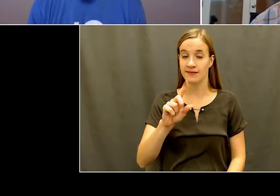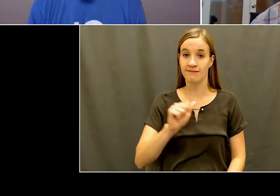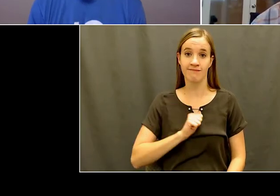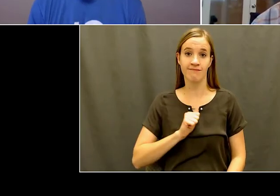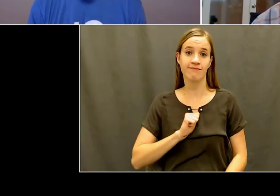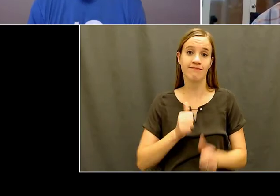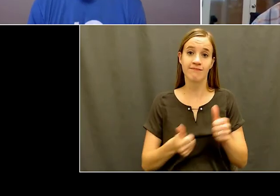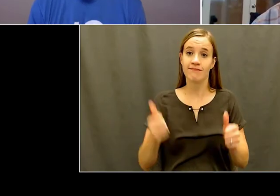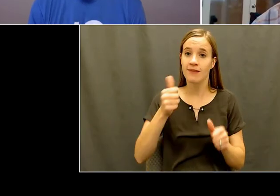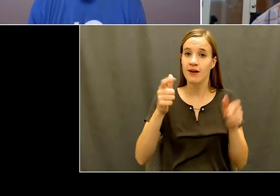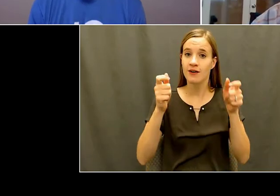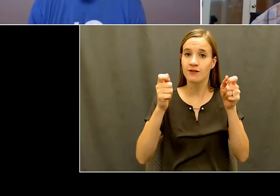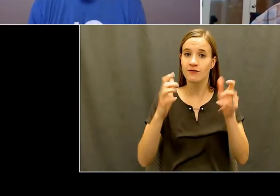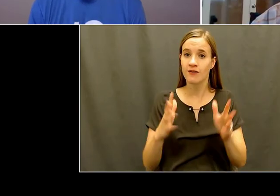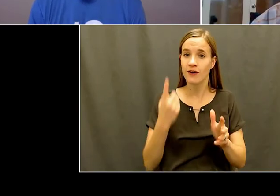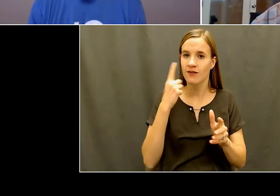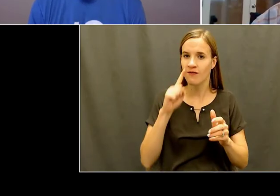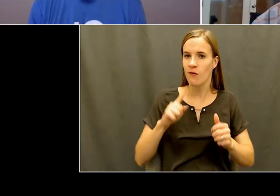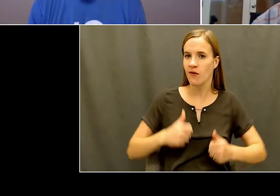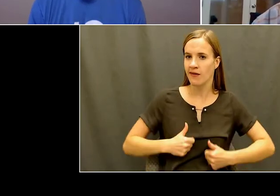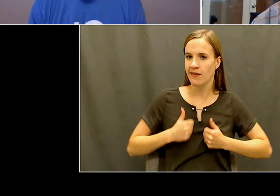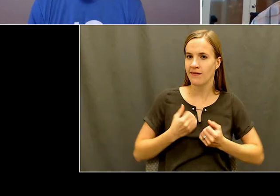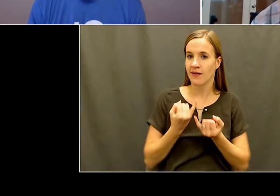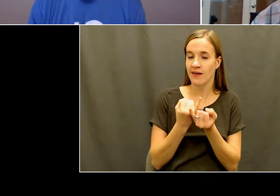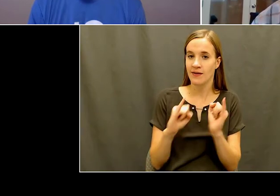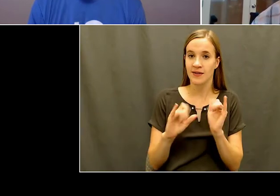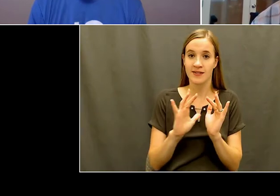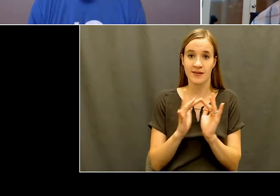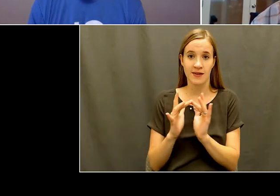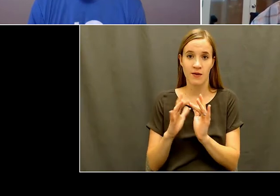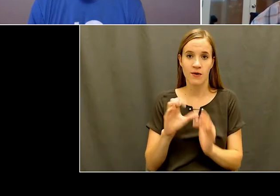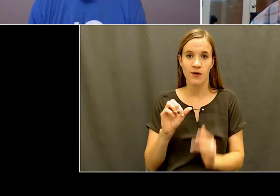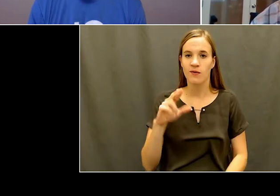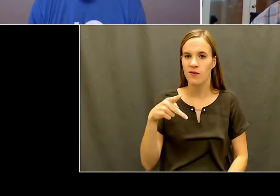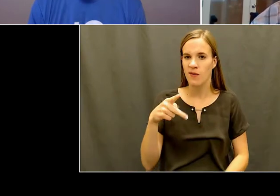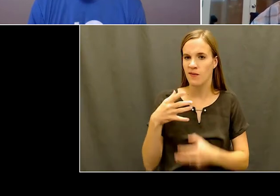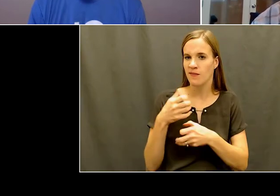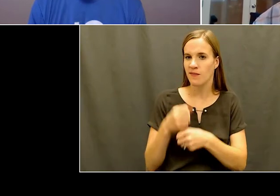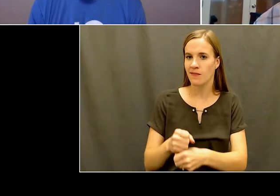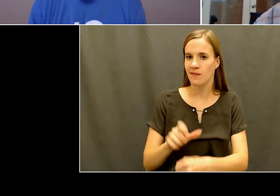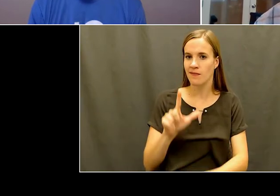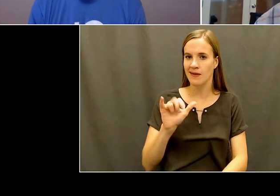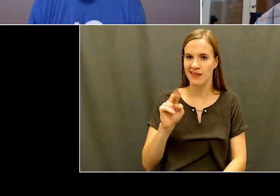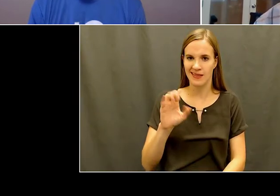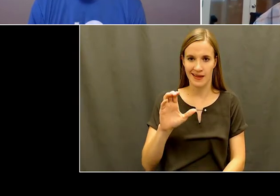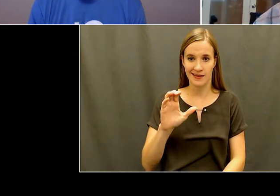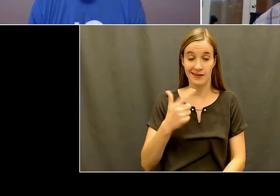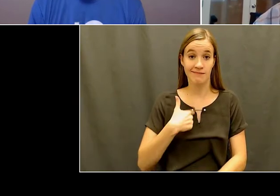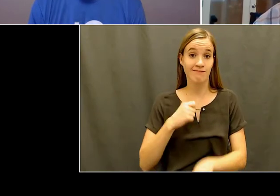Independence Network Corporation or LINC in Boise, serving Southwest Idaho. We're a Center for Independent